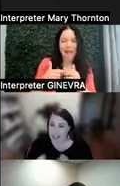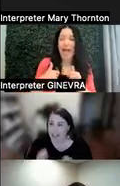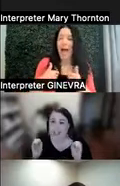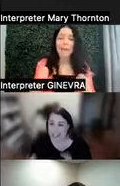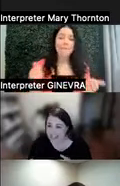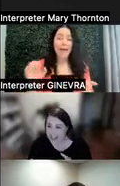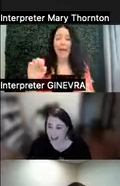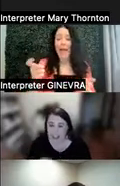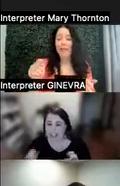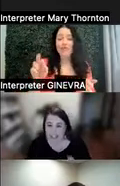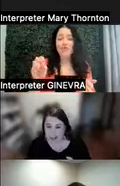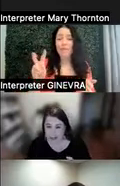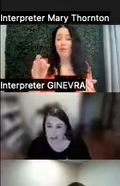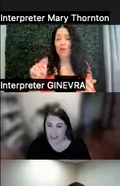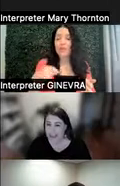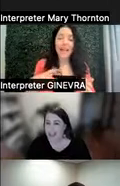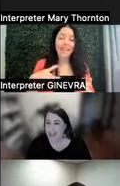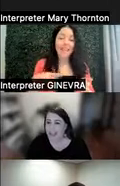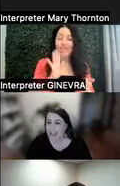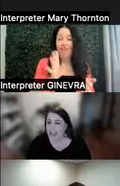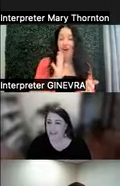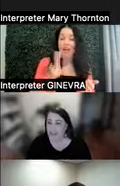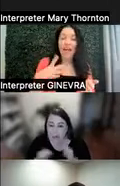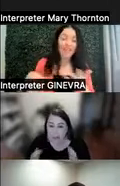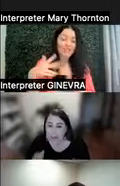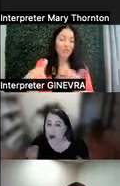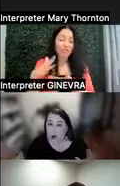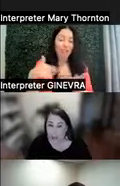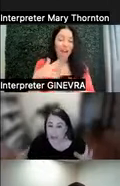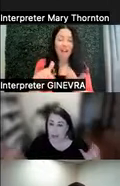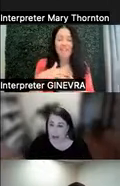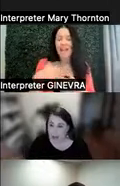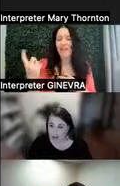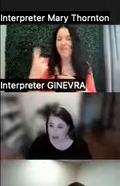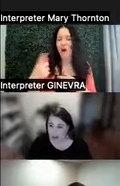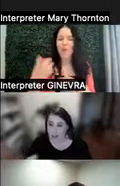I like to talk, I like to socialize. It's pretty much always my preferred